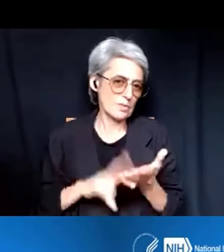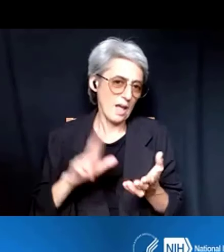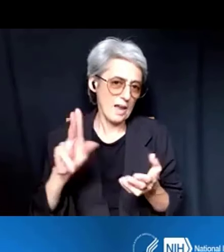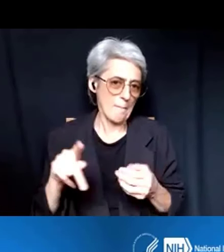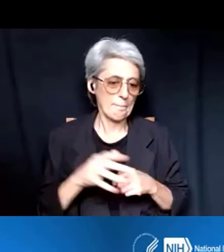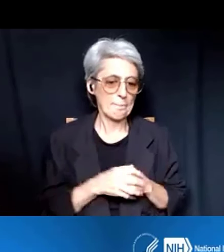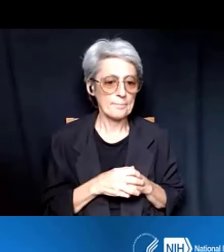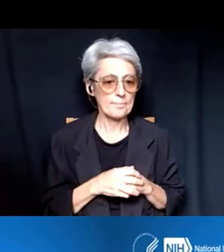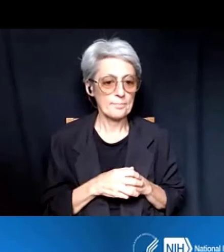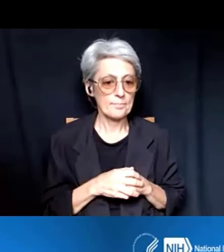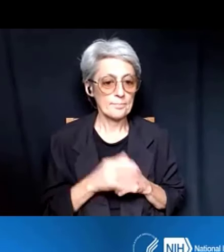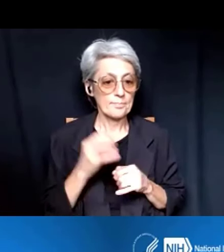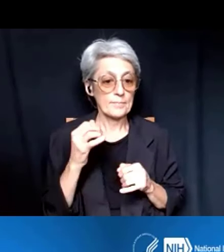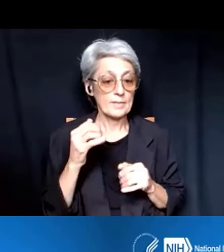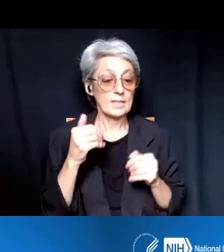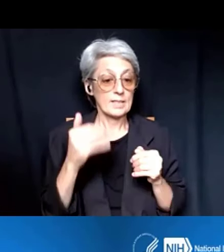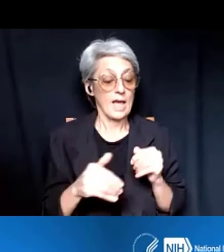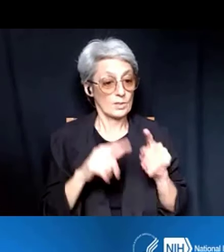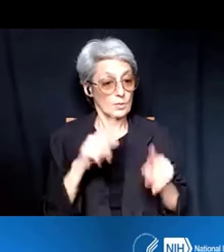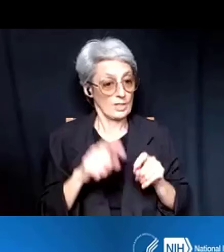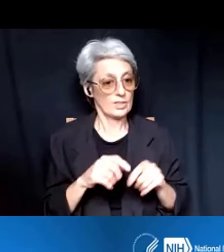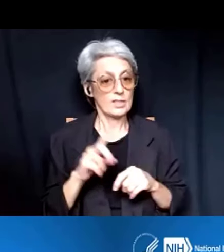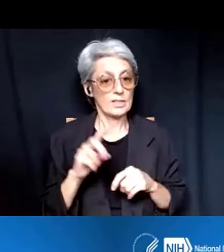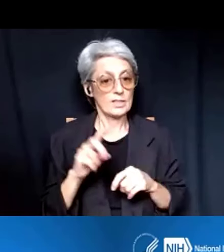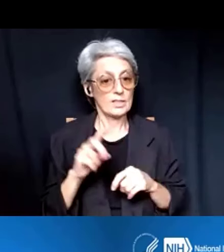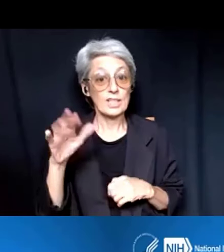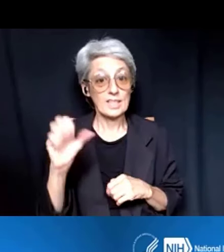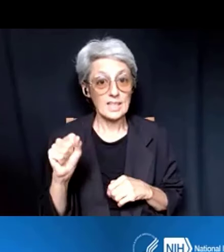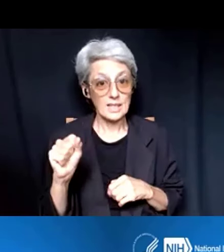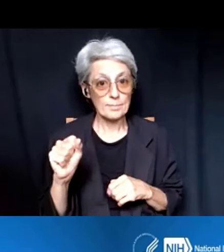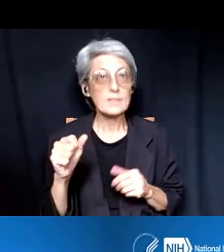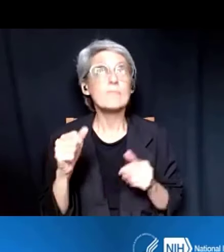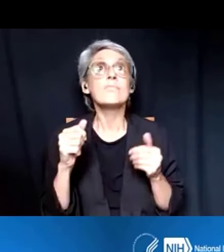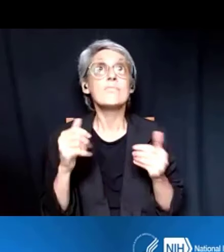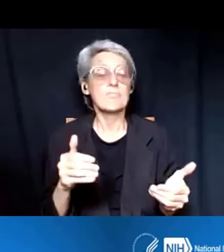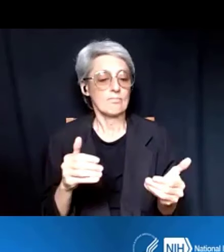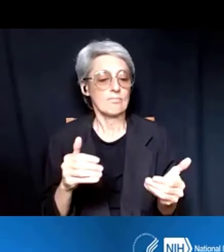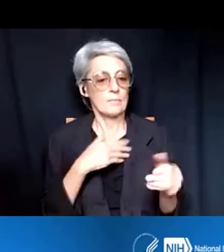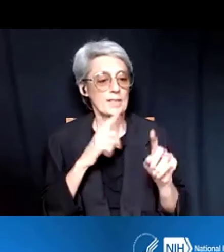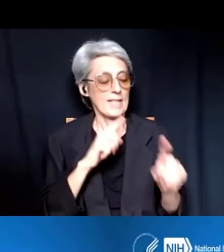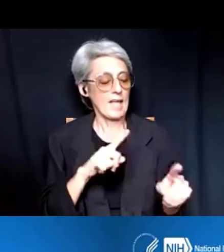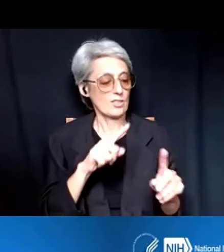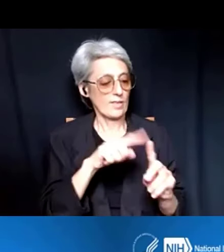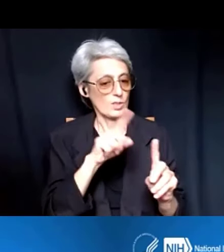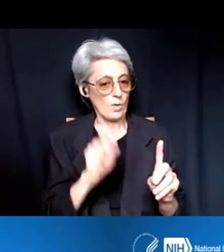Dr. Gibbs, I'm actually going to ask you to address this question, is that how will the changes that you all have discussed